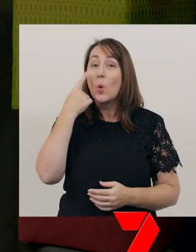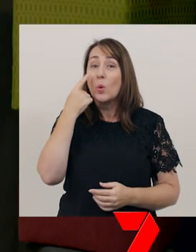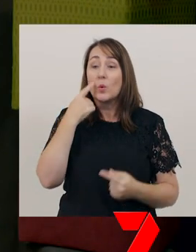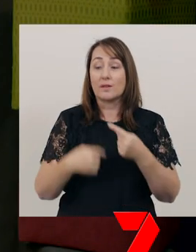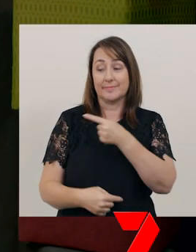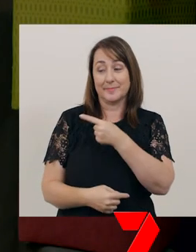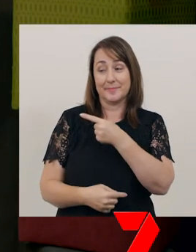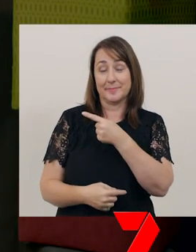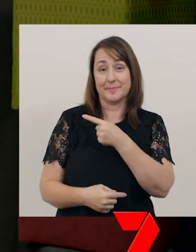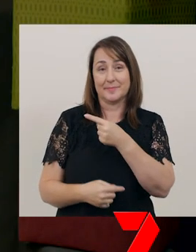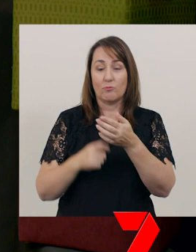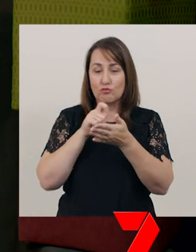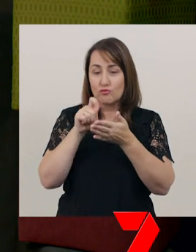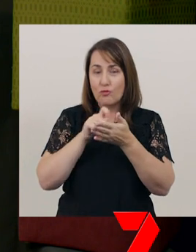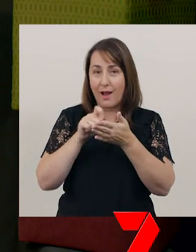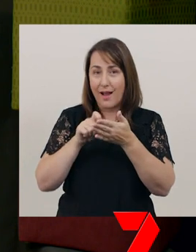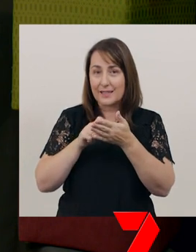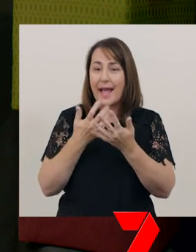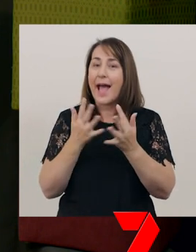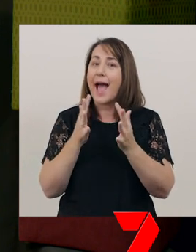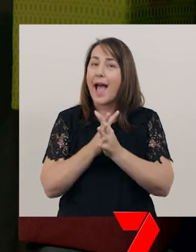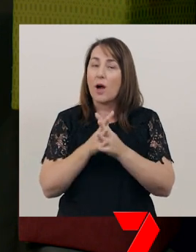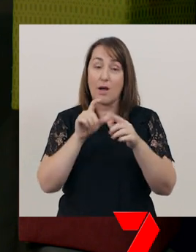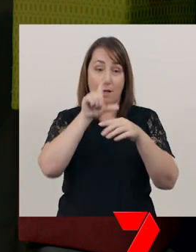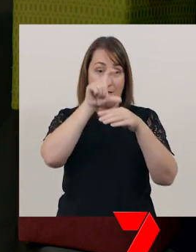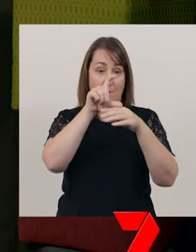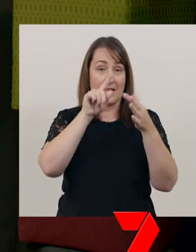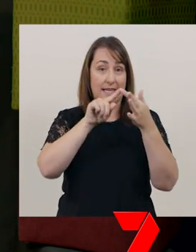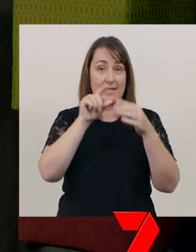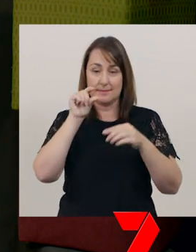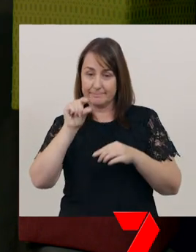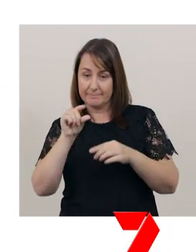to see how to write lower case and upper case ‘E’.